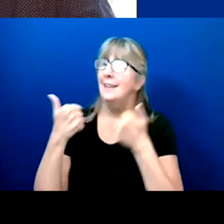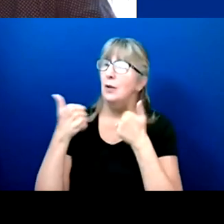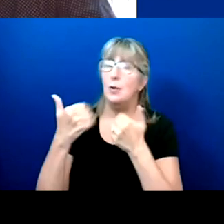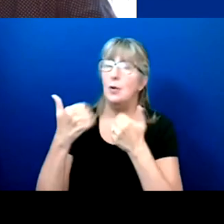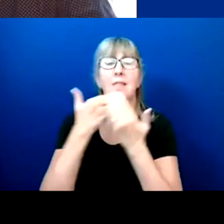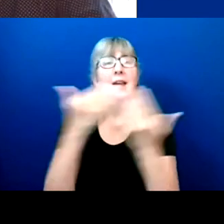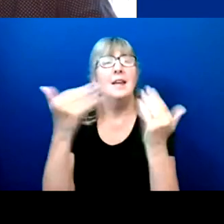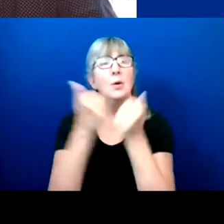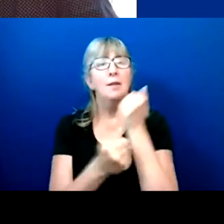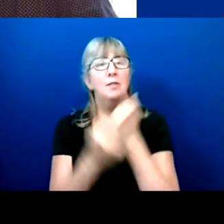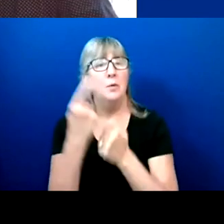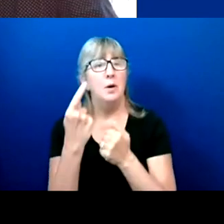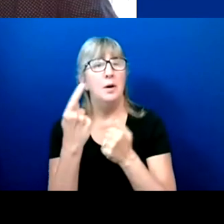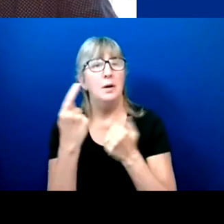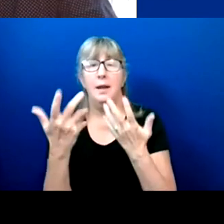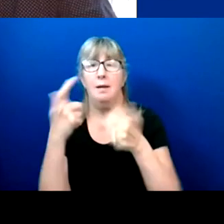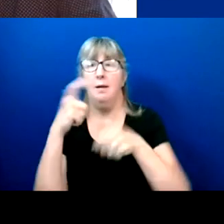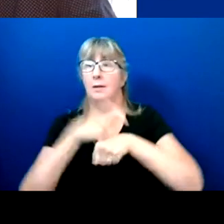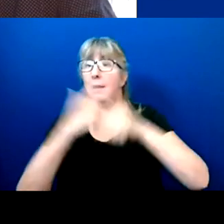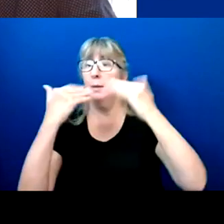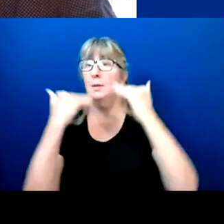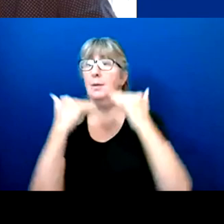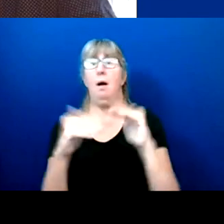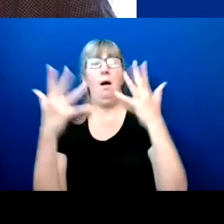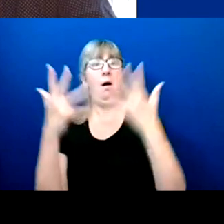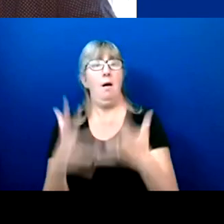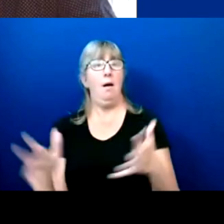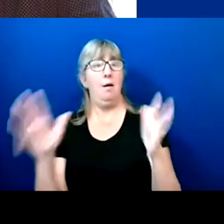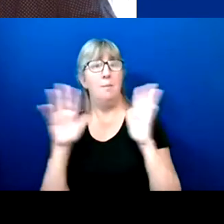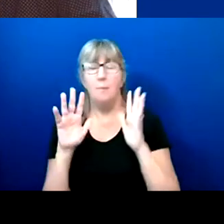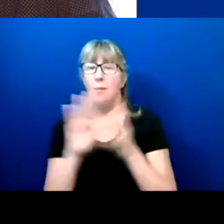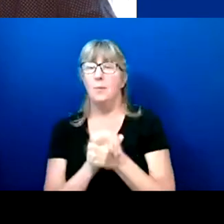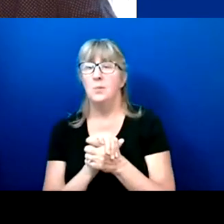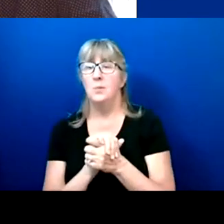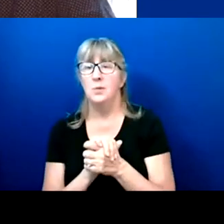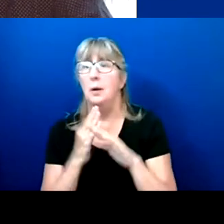And we've reached our mark, well, we're over the mark of 3:51.